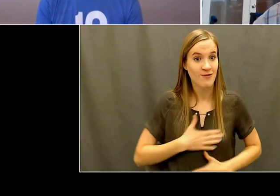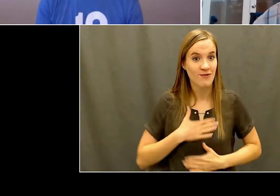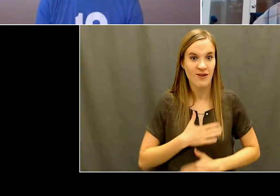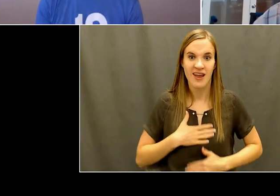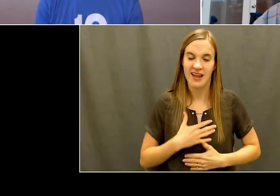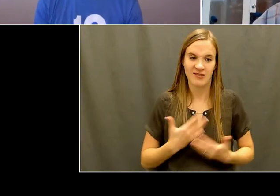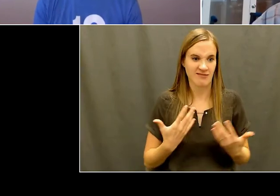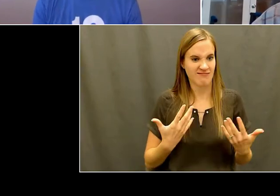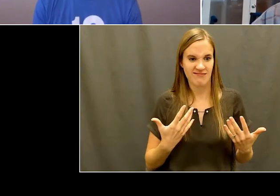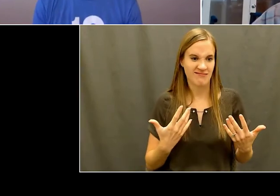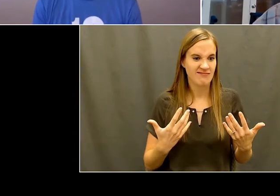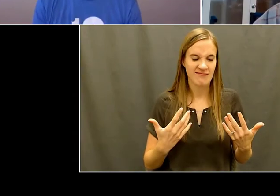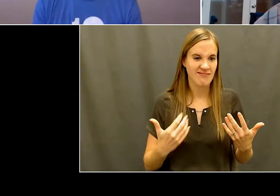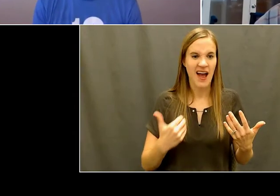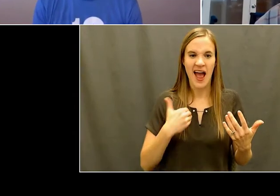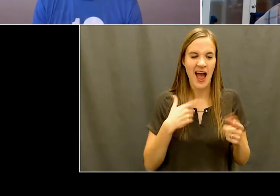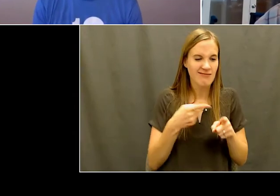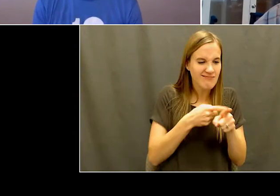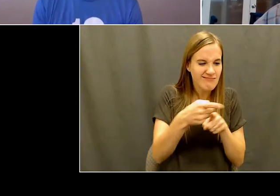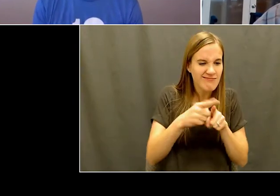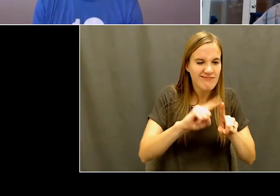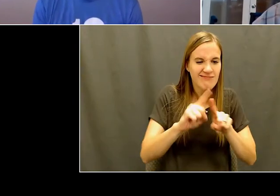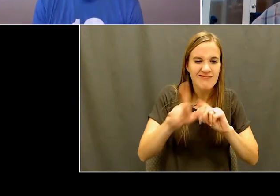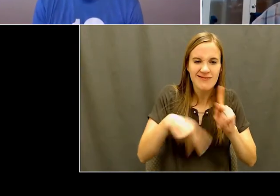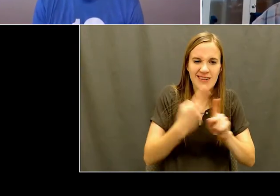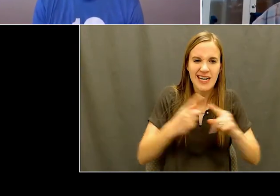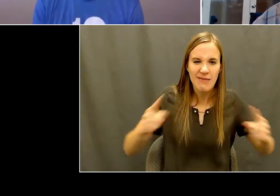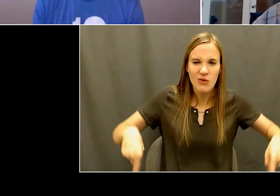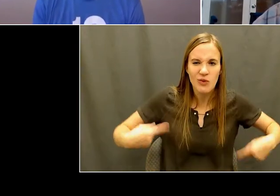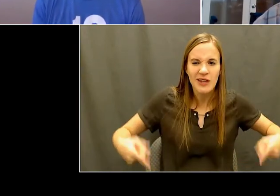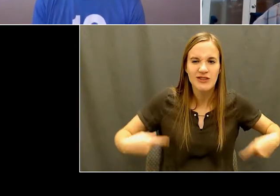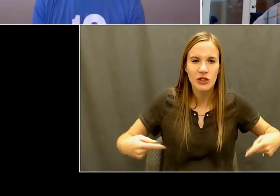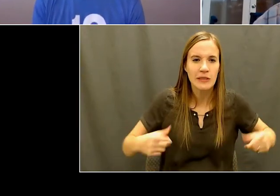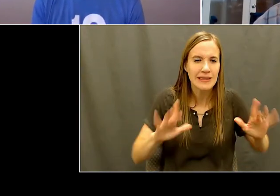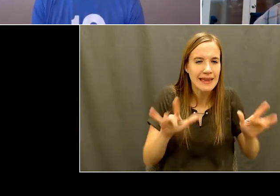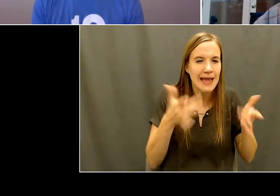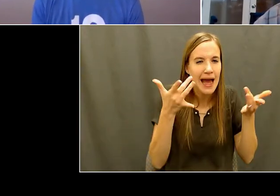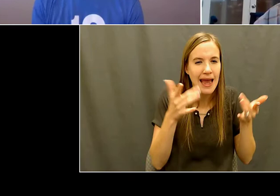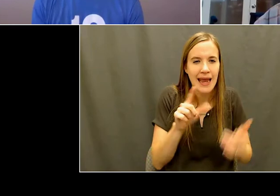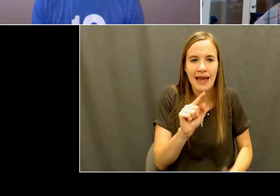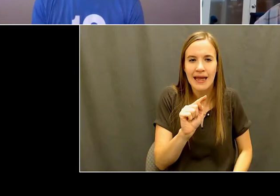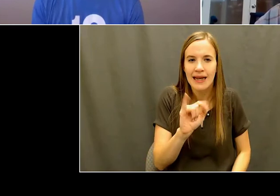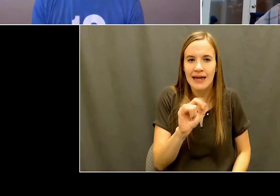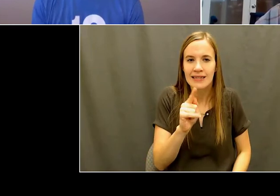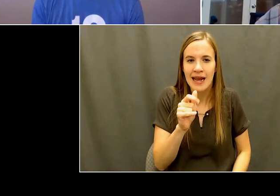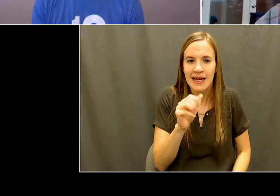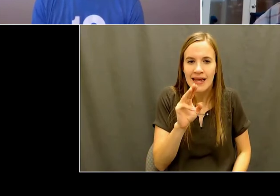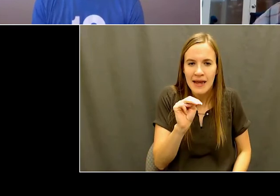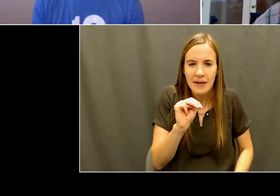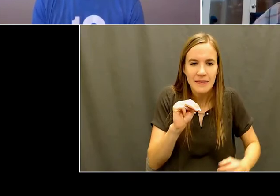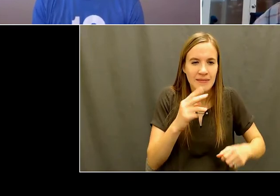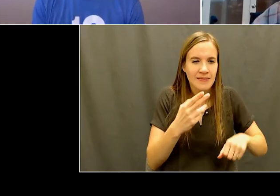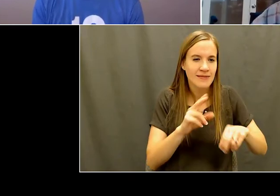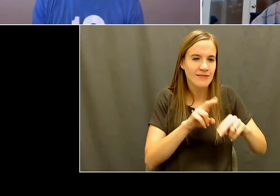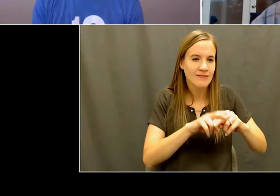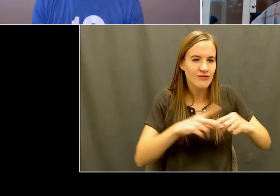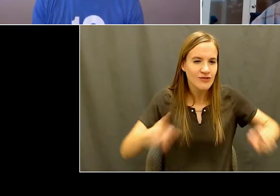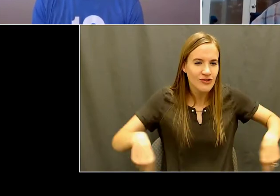more high speed with all the custom wheelchairs and titanium light chairs and and back in the day I can't